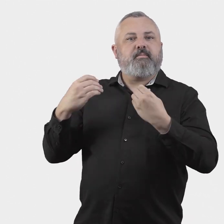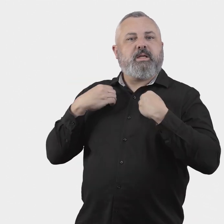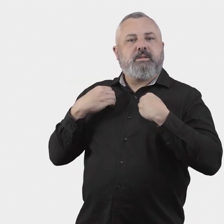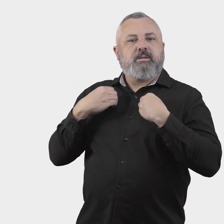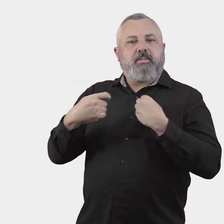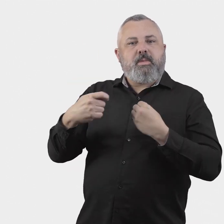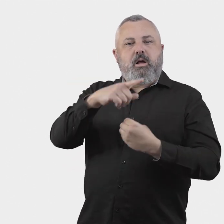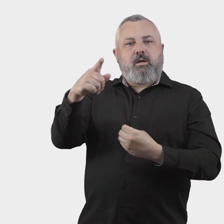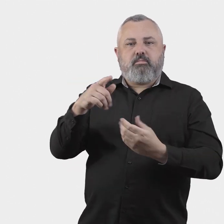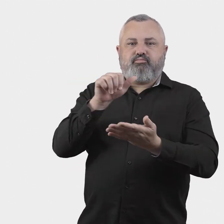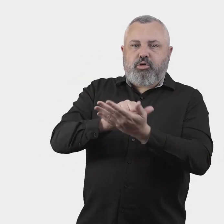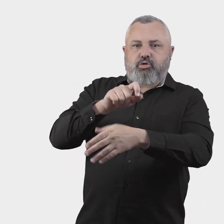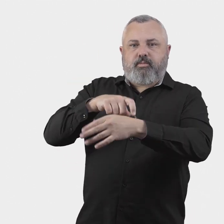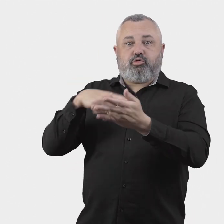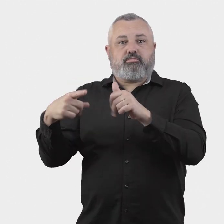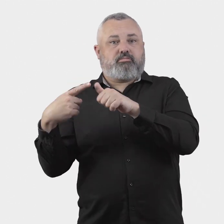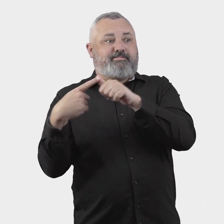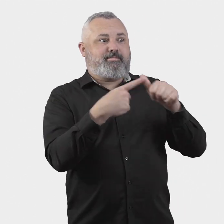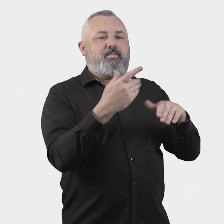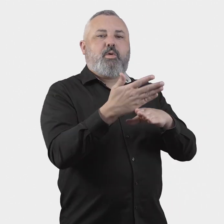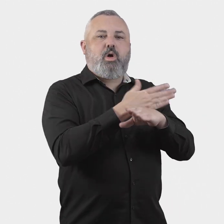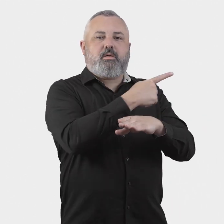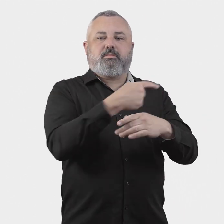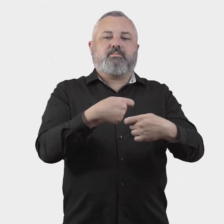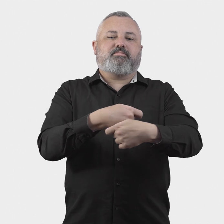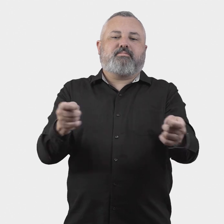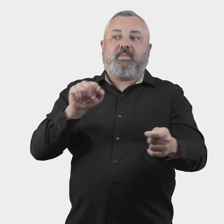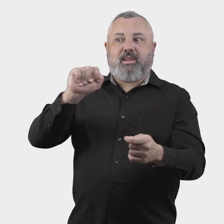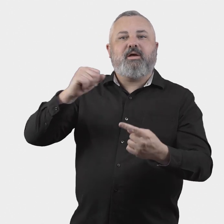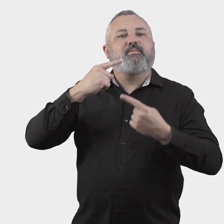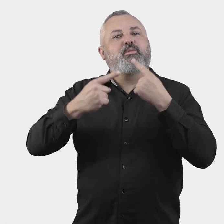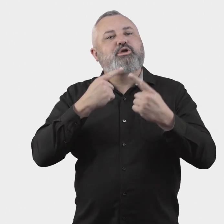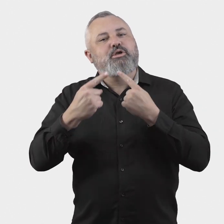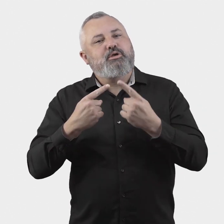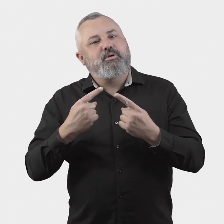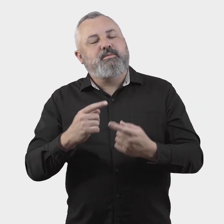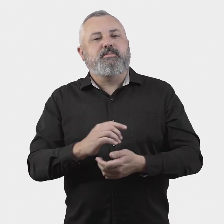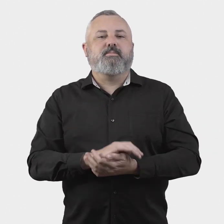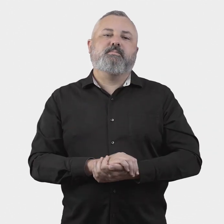to scheme members before it publishes certain data and information?